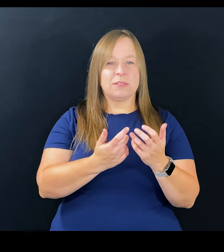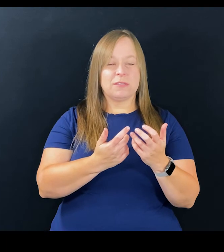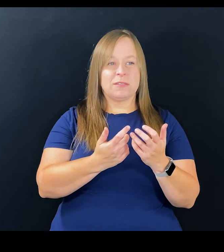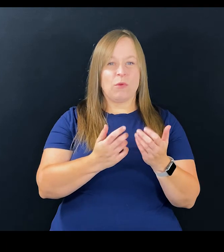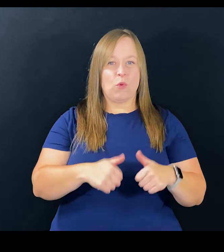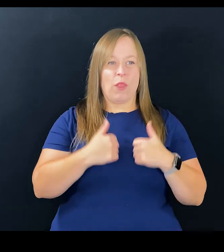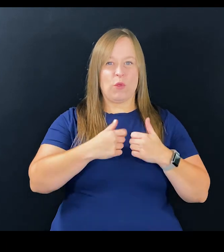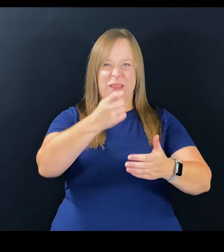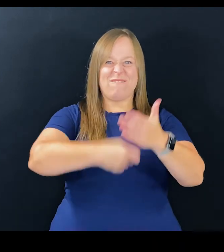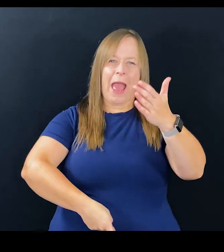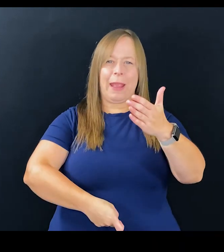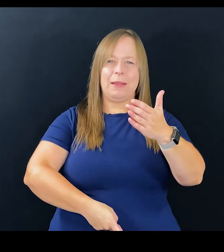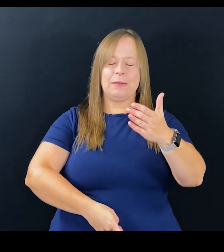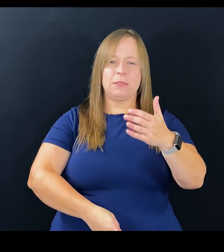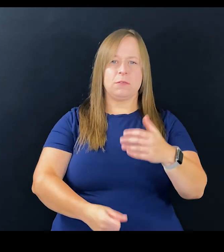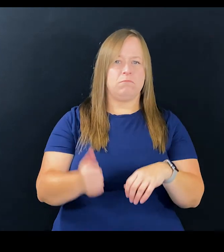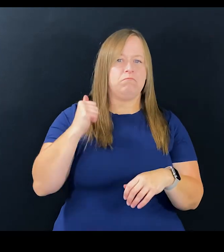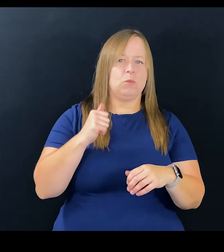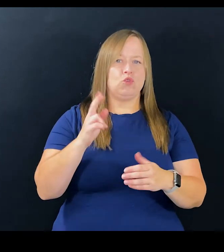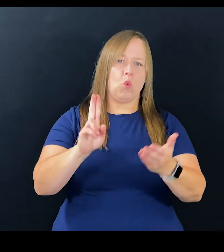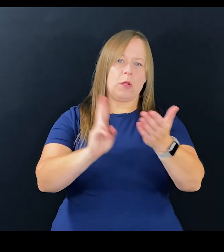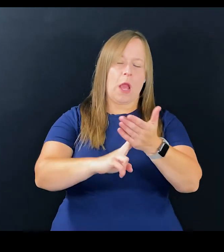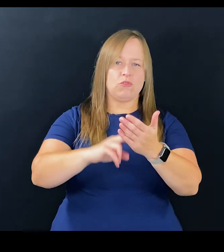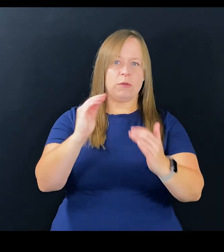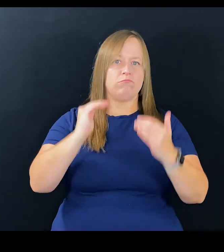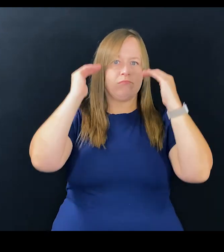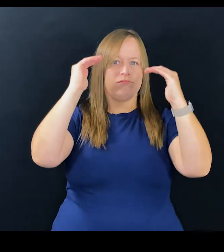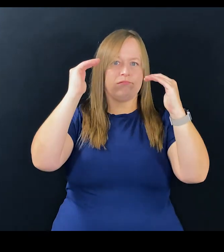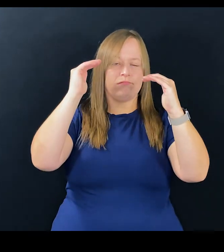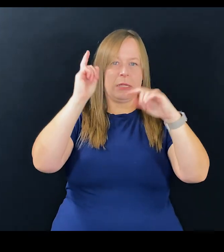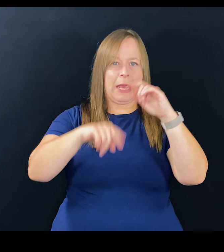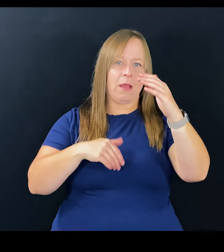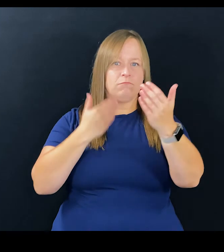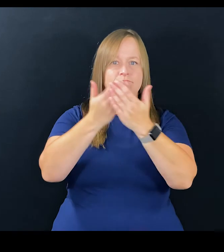And the takeaway can't be that you get fined because you're not living up to some